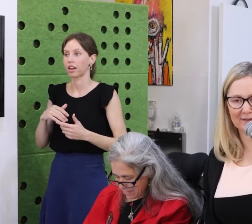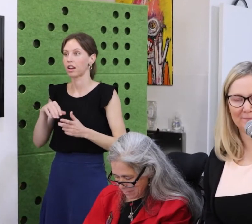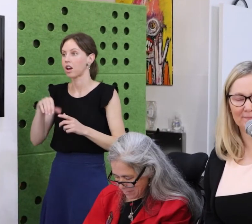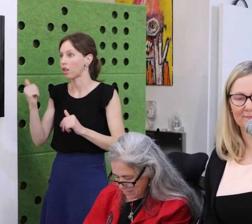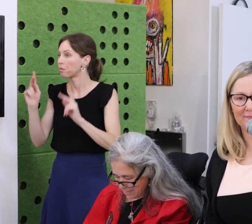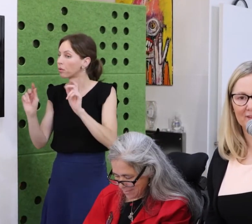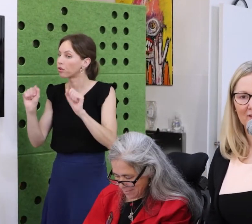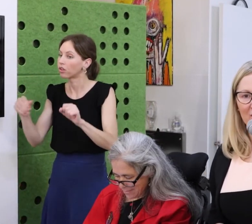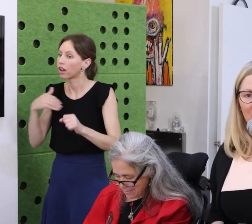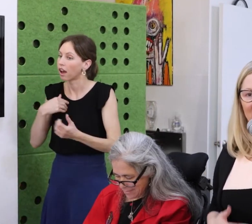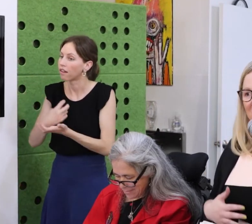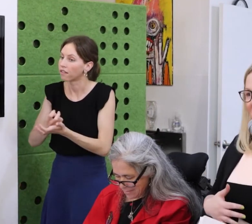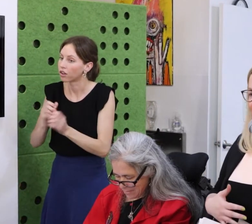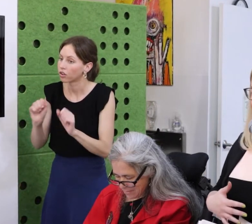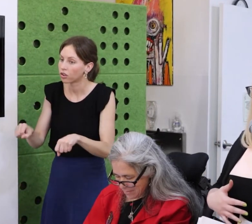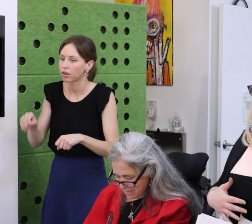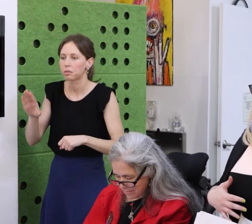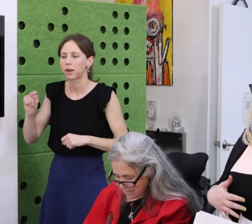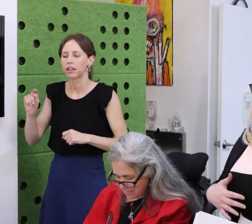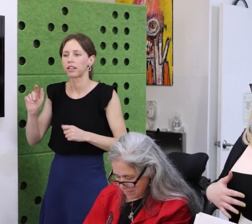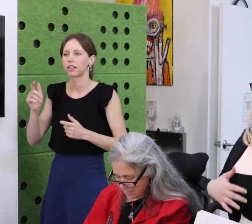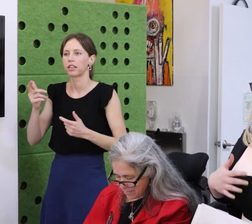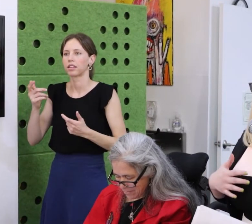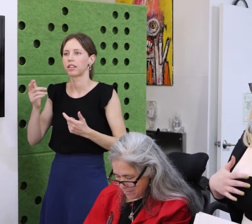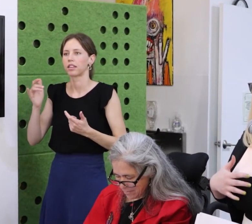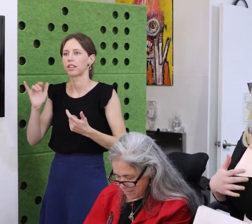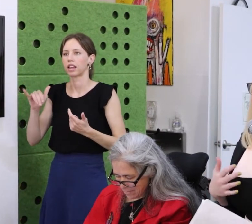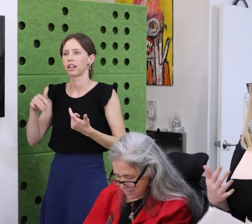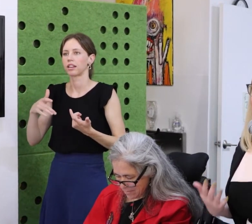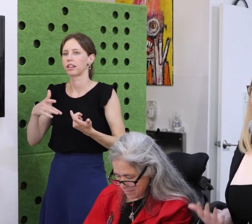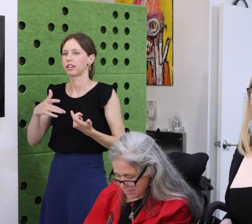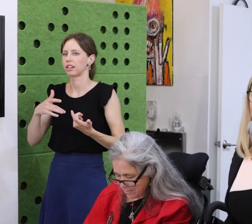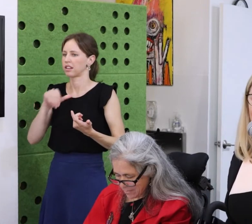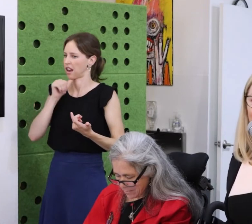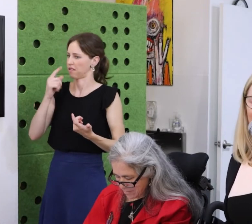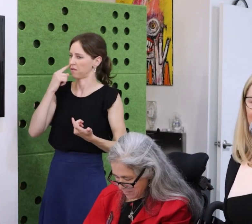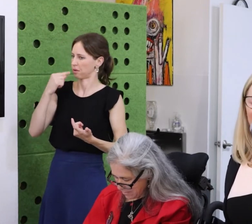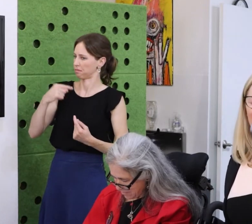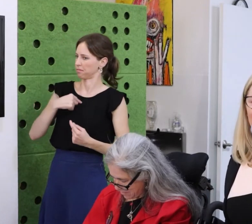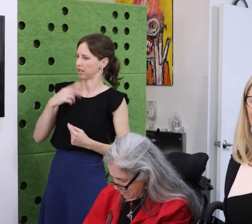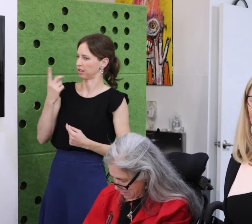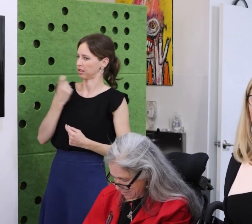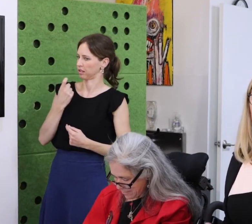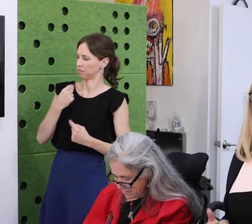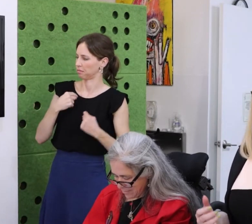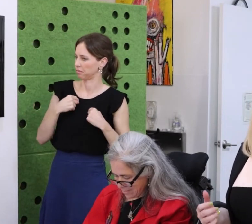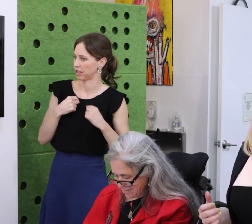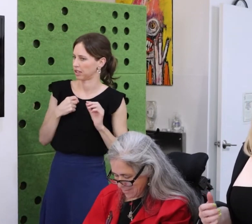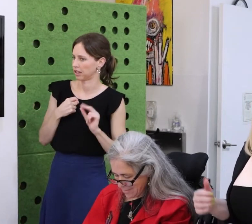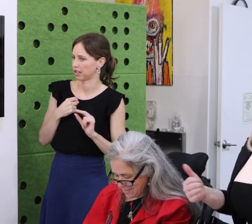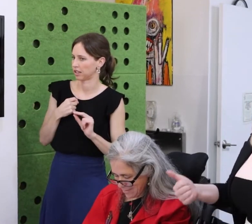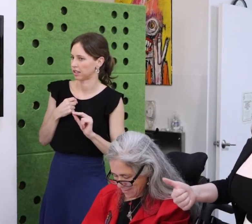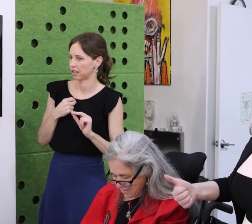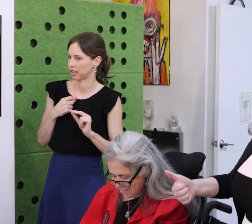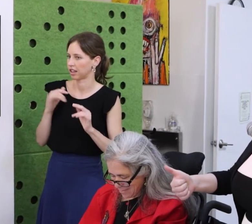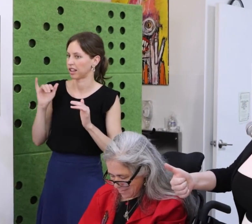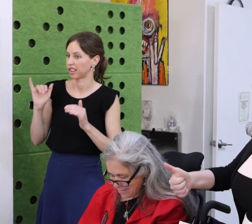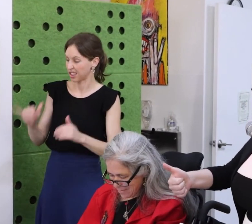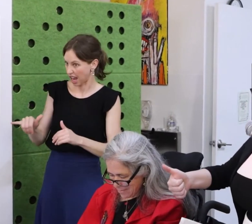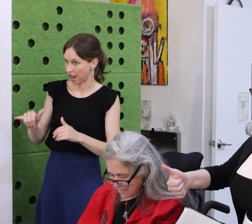Because my biggest fear was worrying that I might not be as